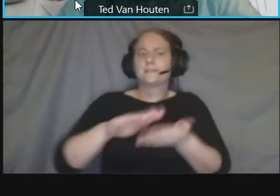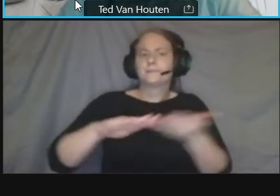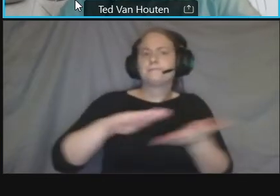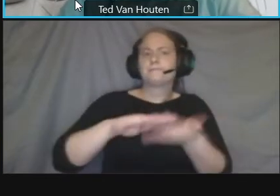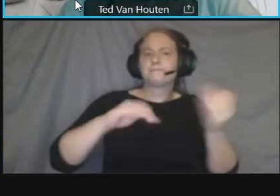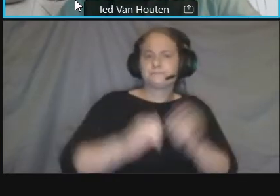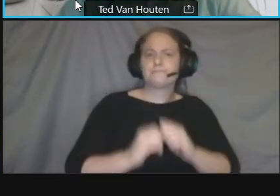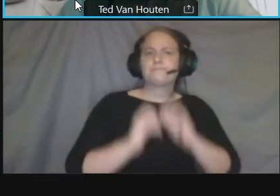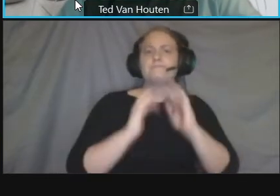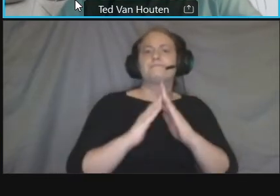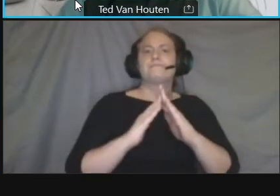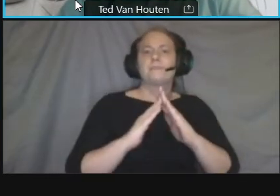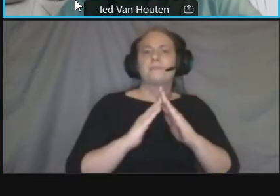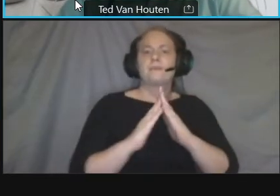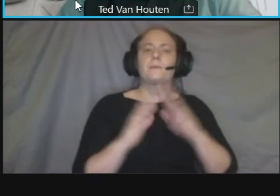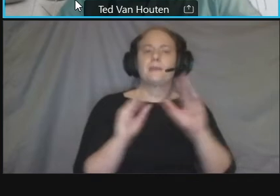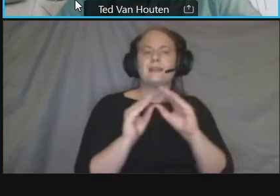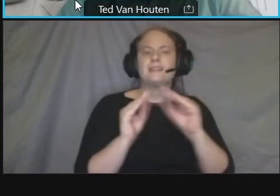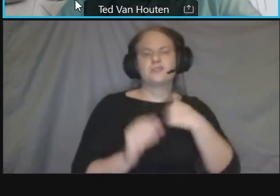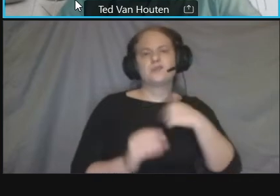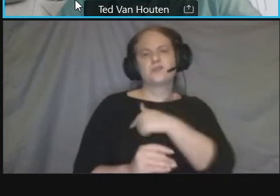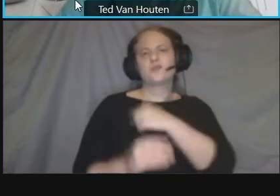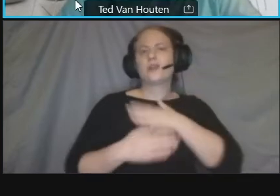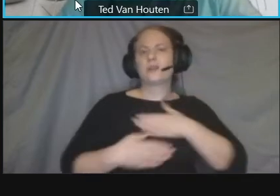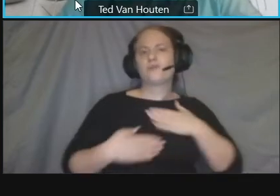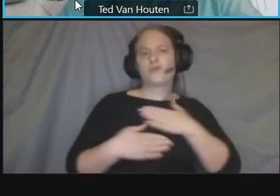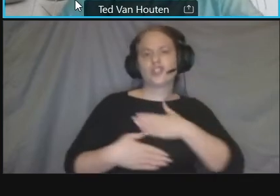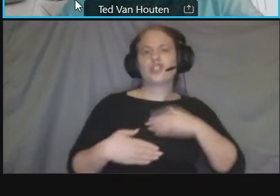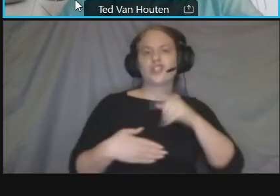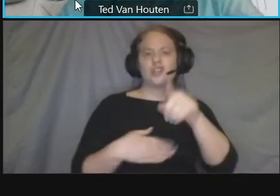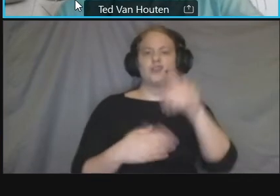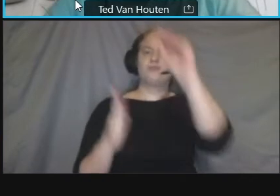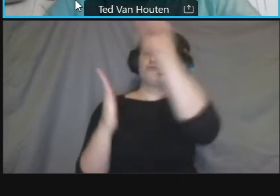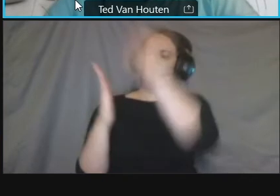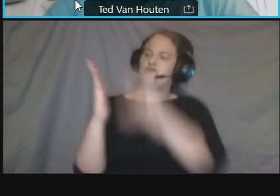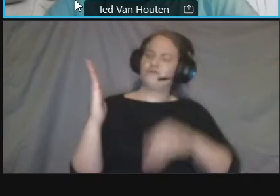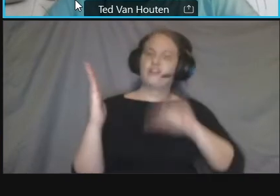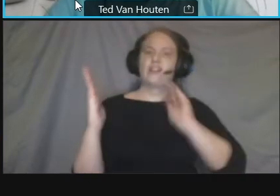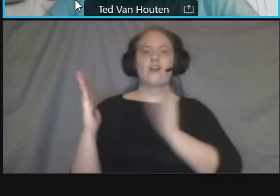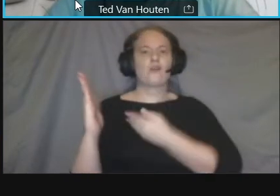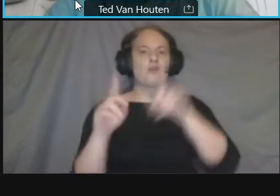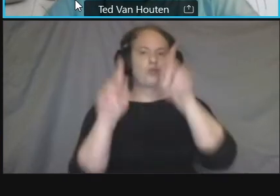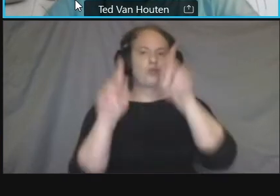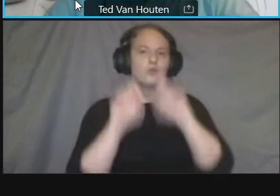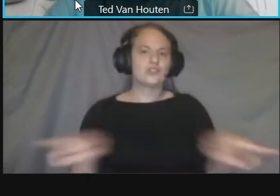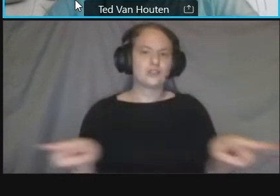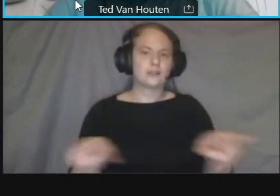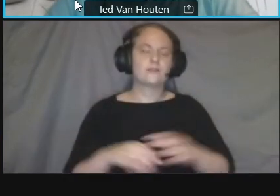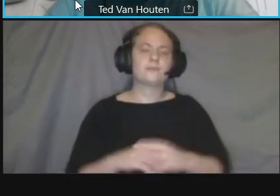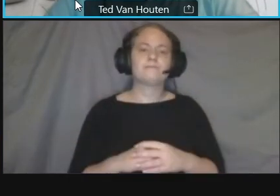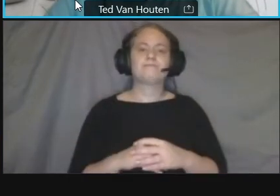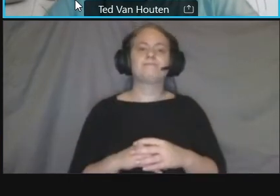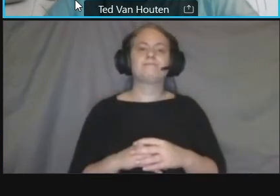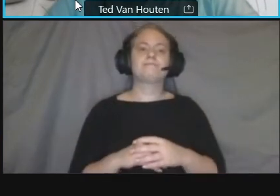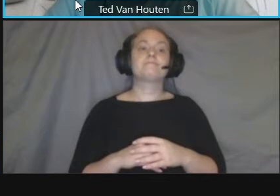fill that out um so project overview um this is the project study area it is connecticut avenue